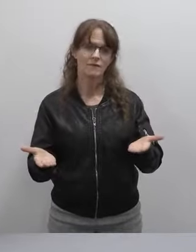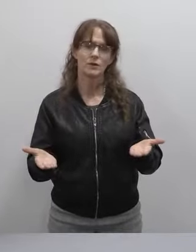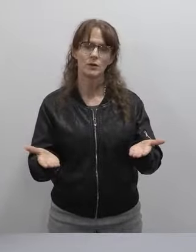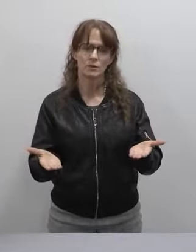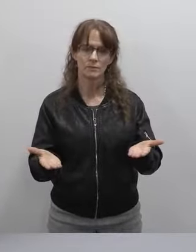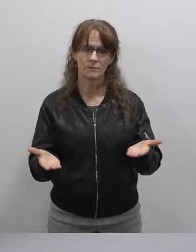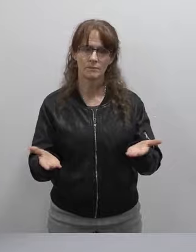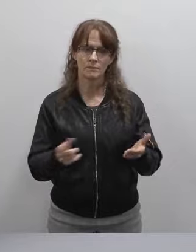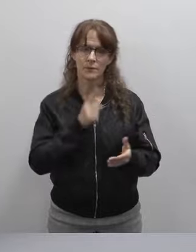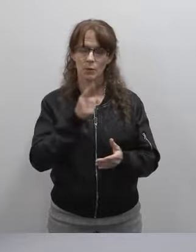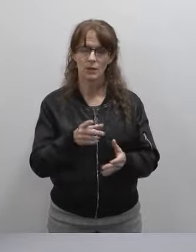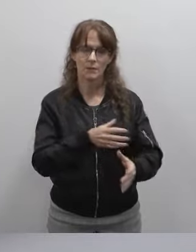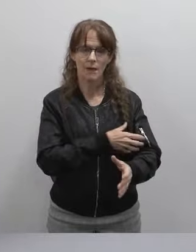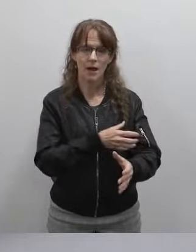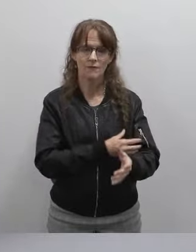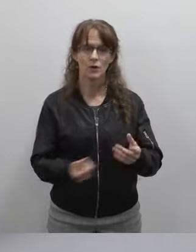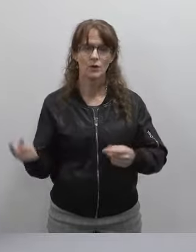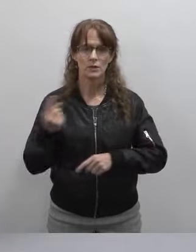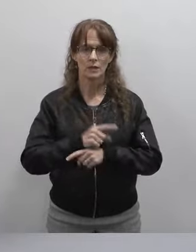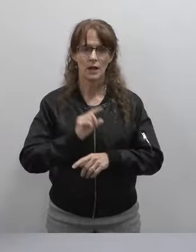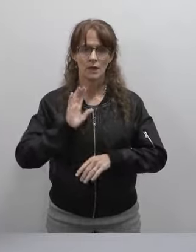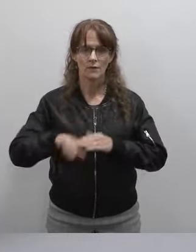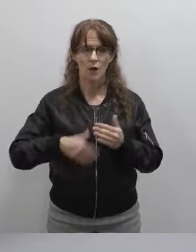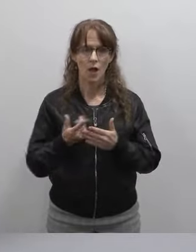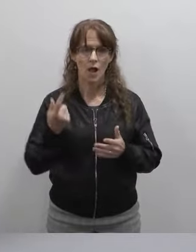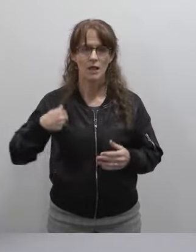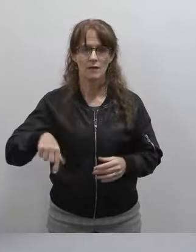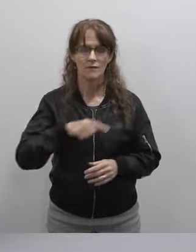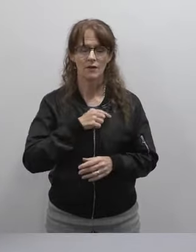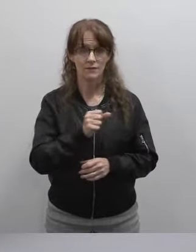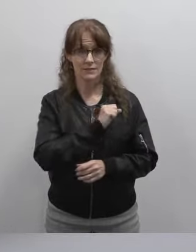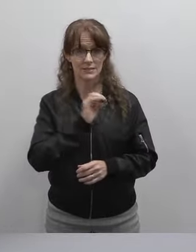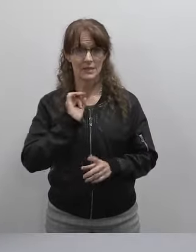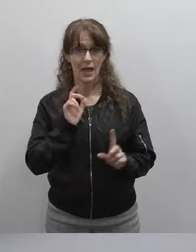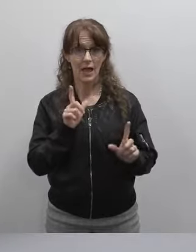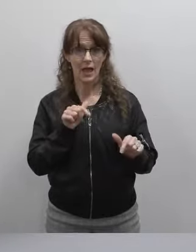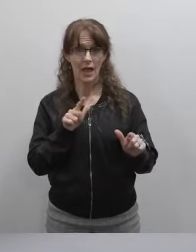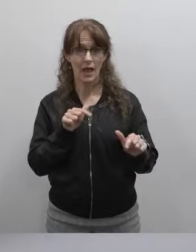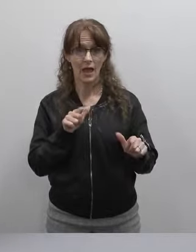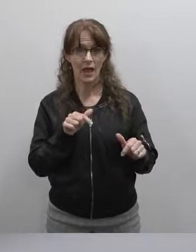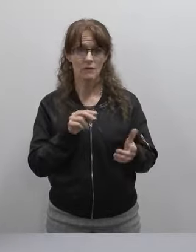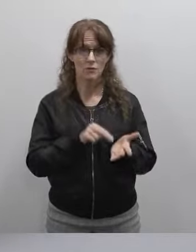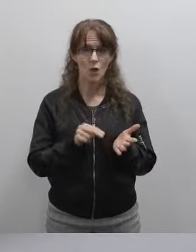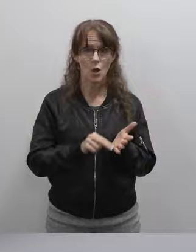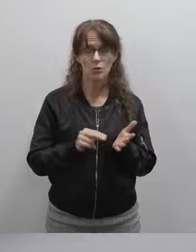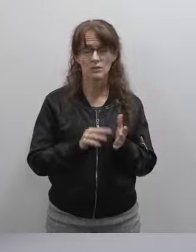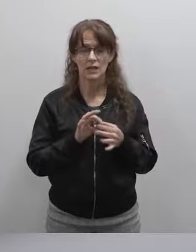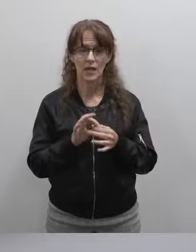was just a really powerful day for all of us. I know that staff that was attending were taking notes and connecting with families